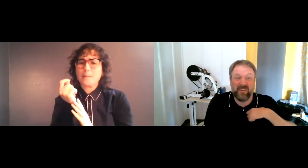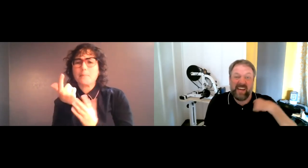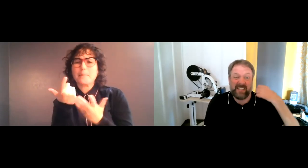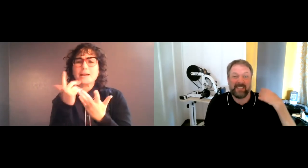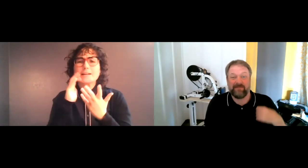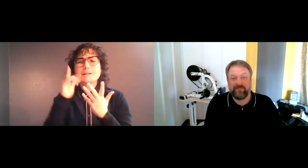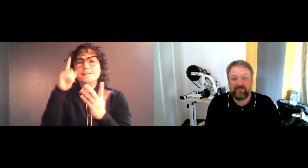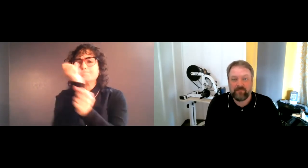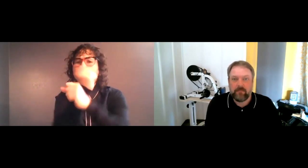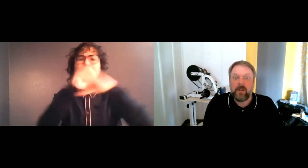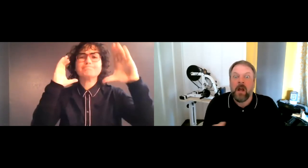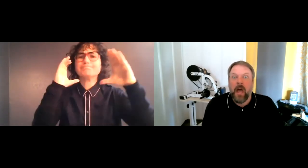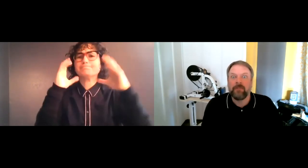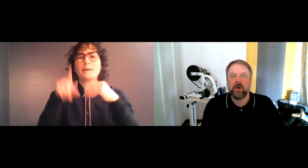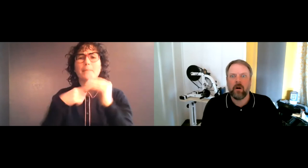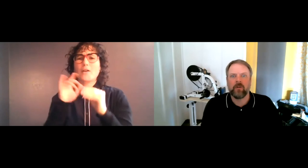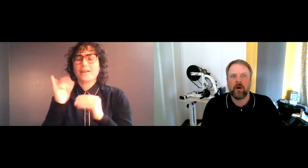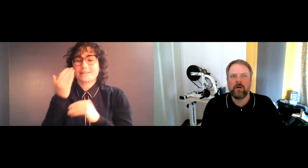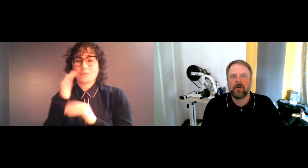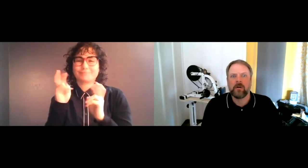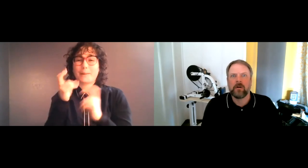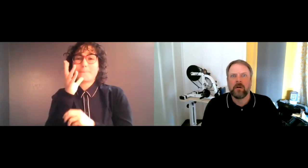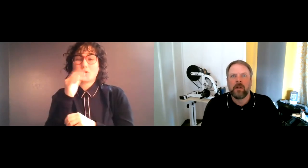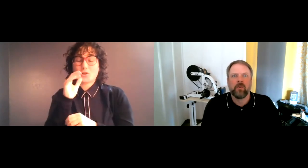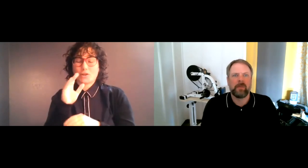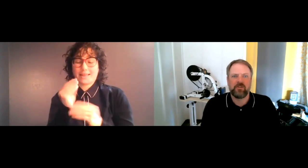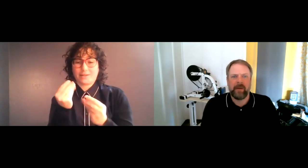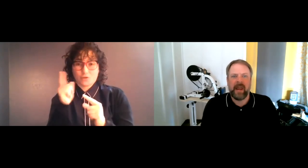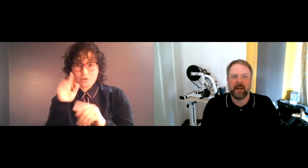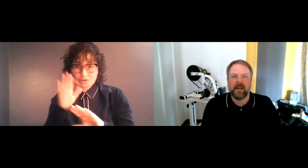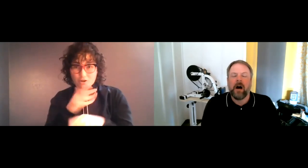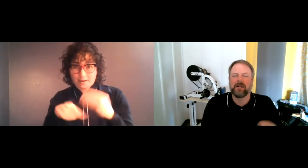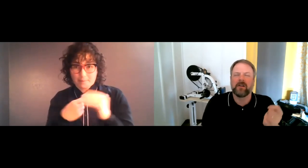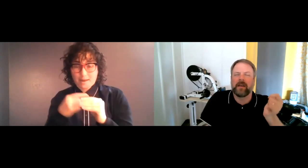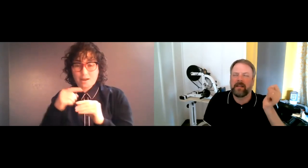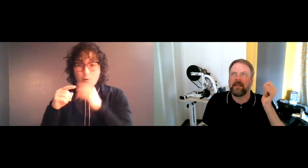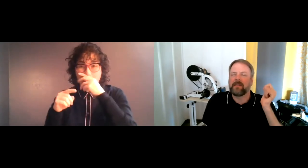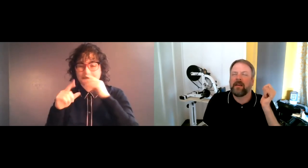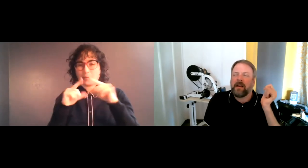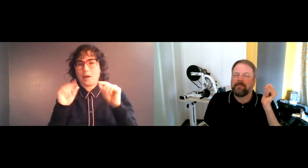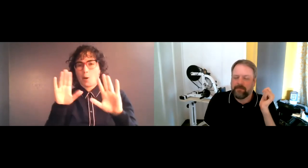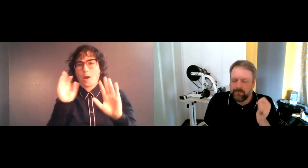Our Motherland. Have you heard our song? The one about Japan? Oh, it goes like this: